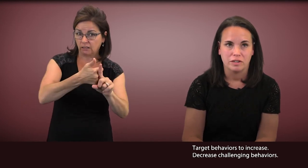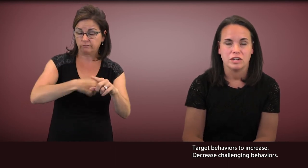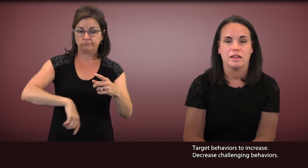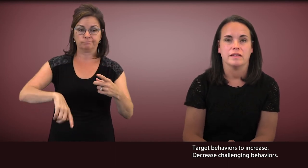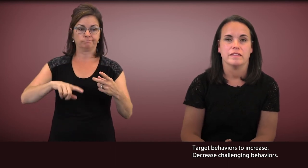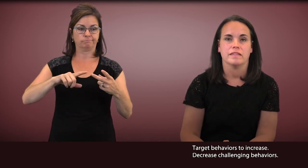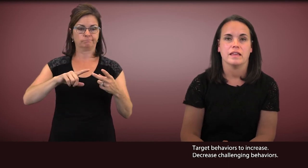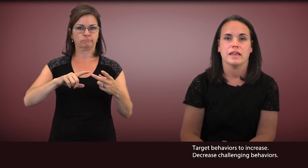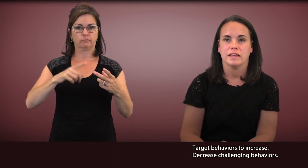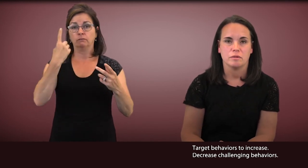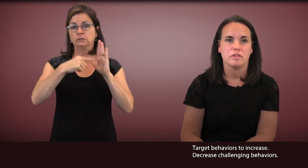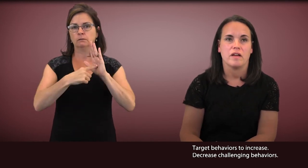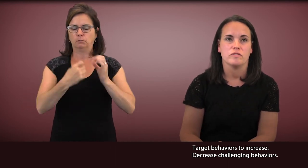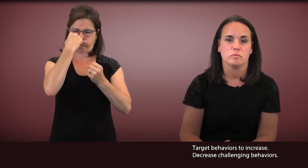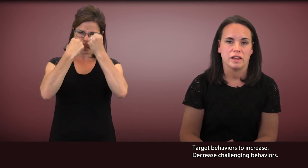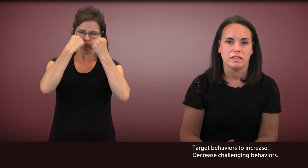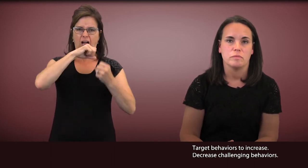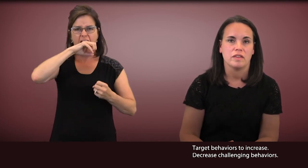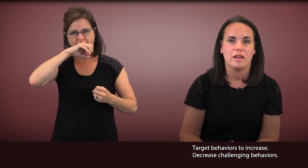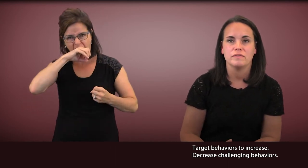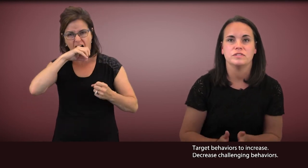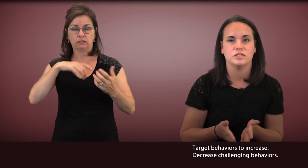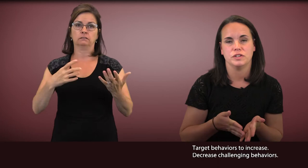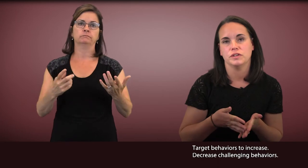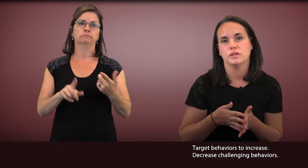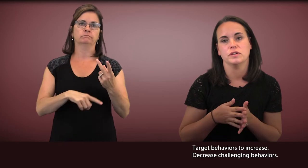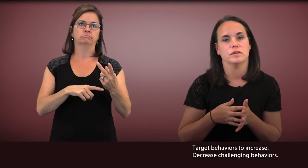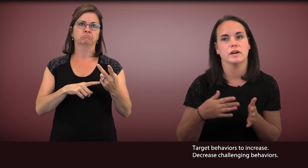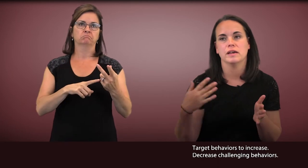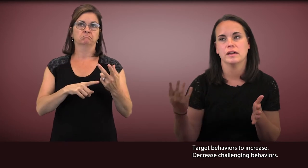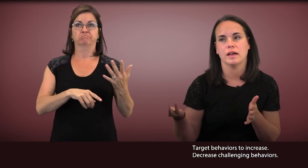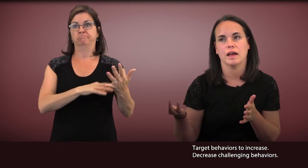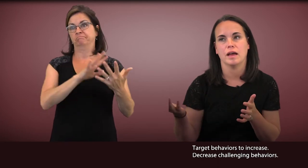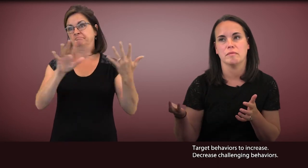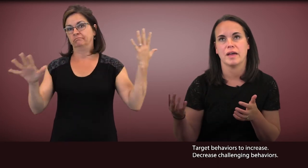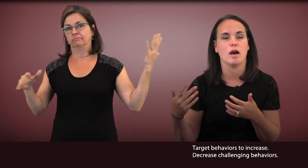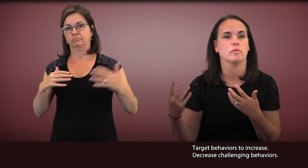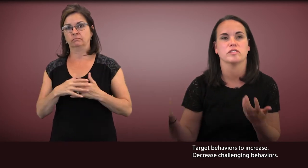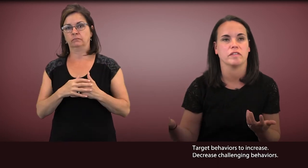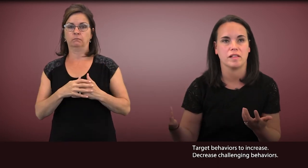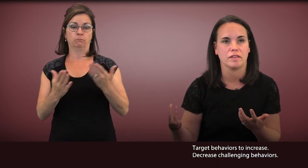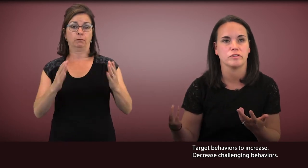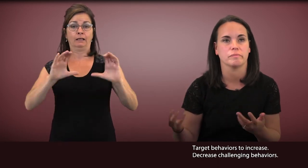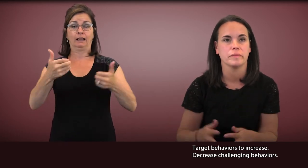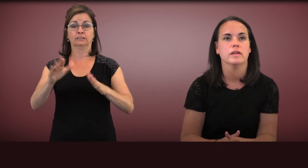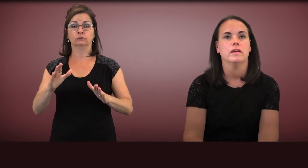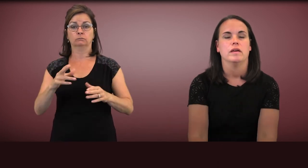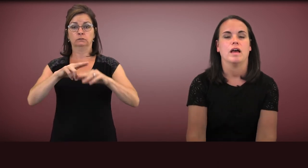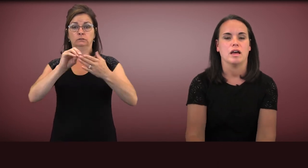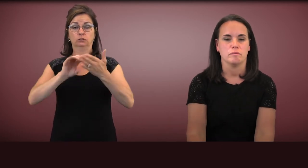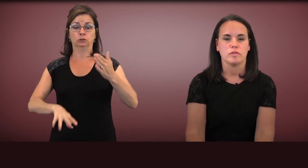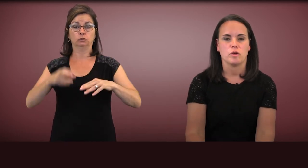where a child is hitting themselves or biting themselves, to outbursts in the classroom.